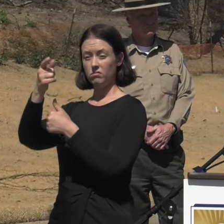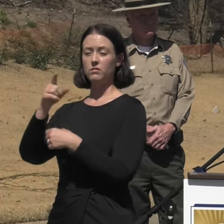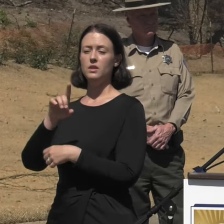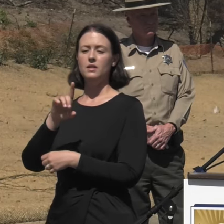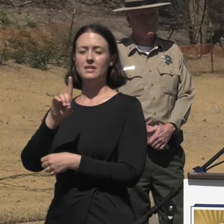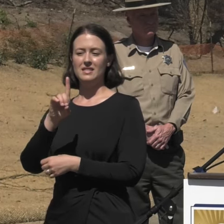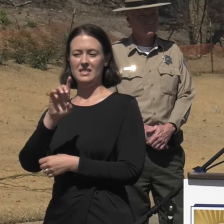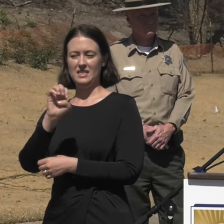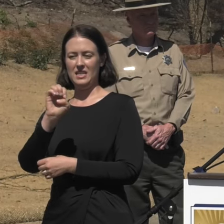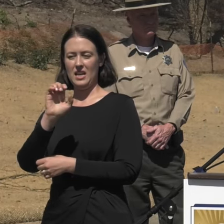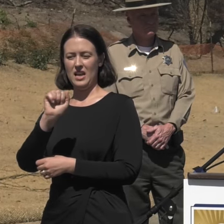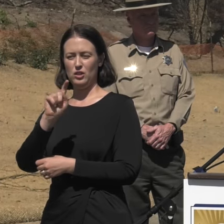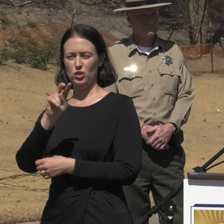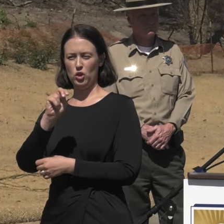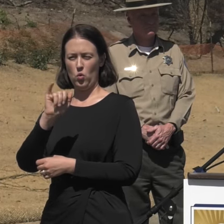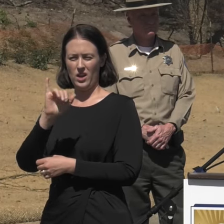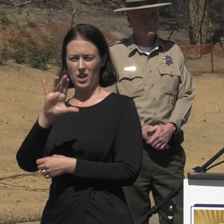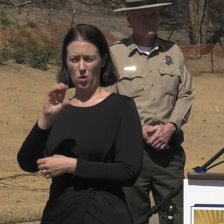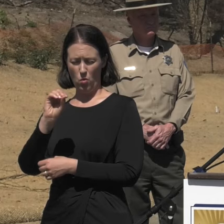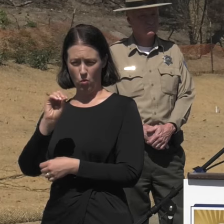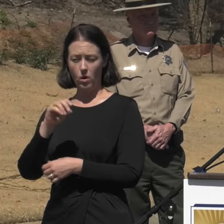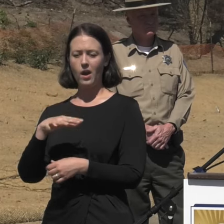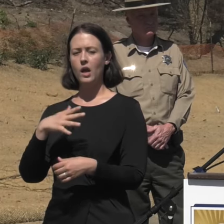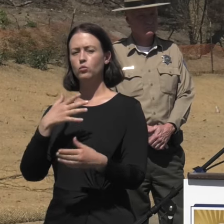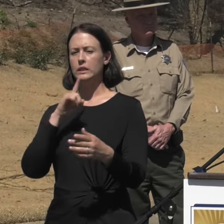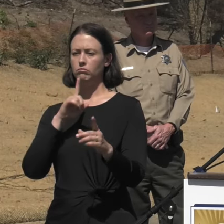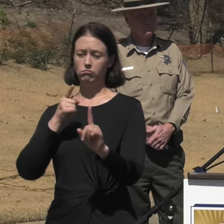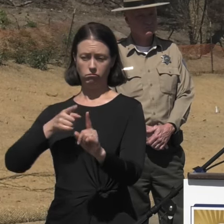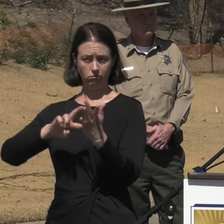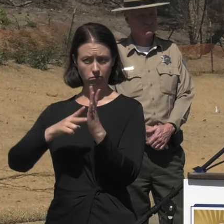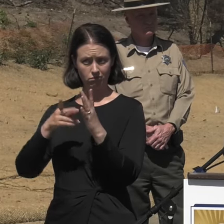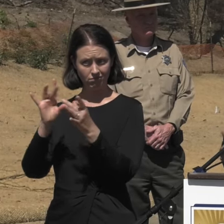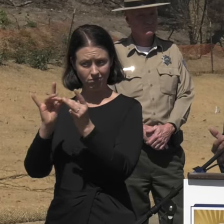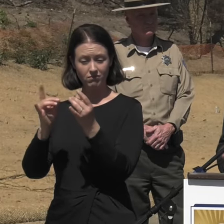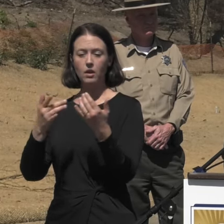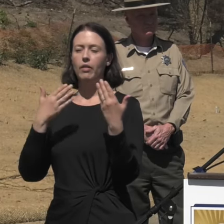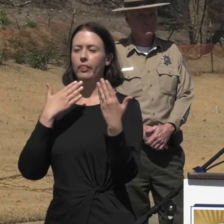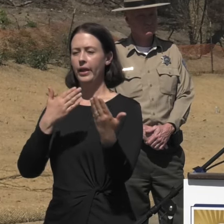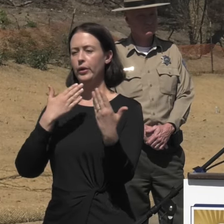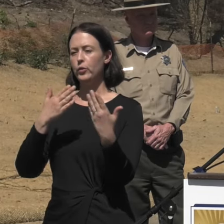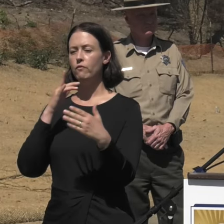And our purpose today is to say thank you for the collaboration with the state of California and the agencies that spoke before me.